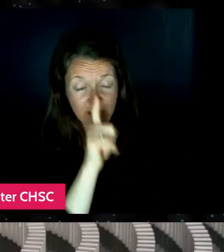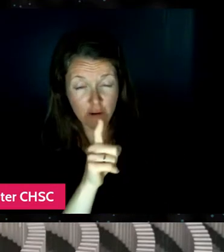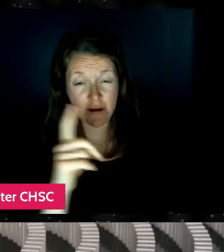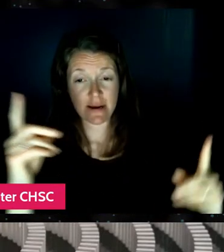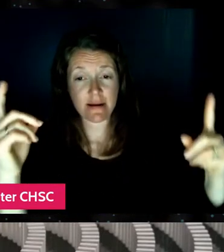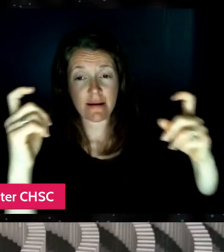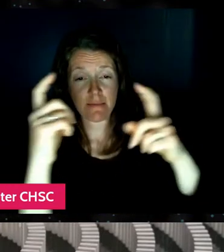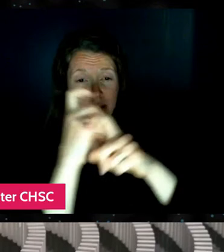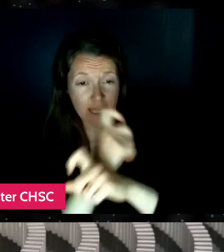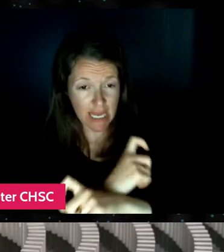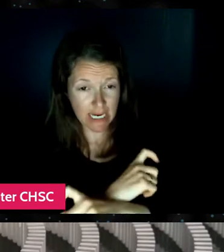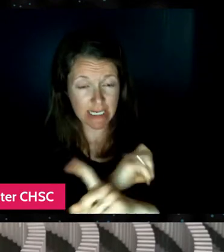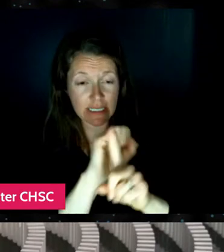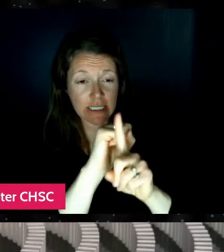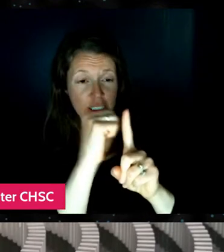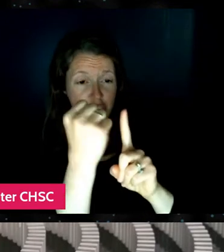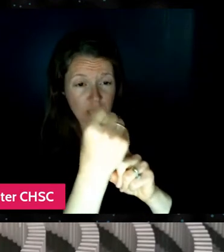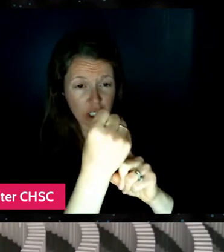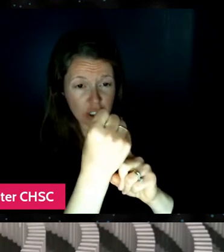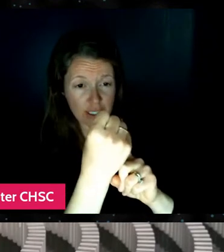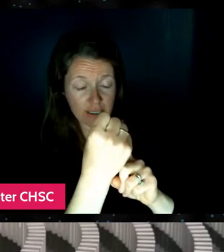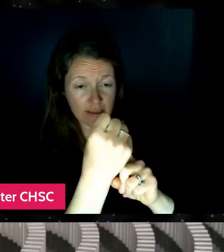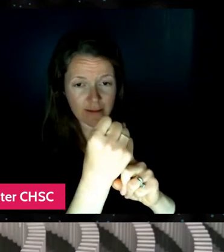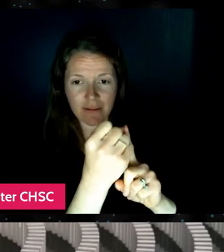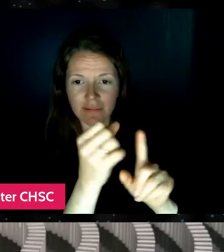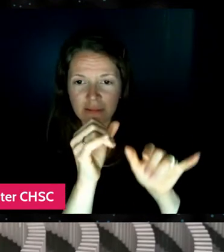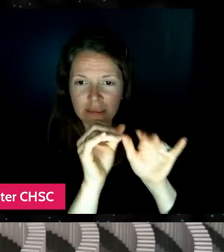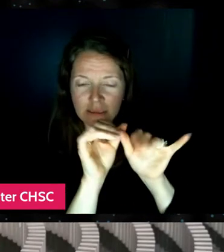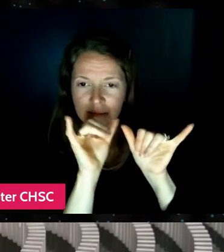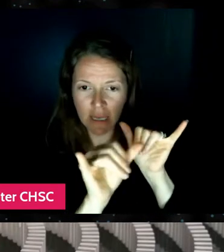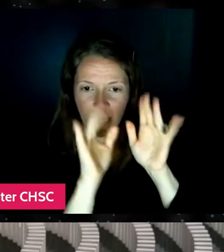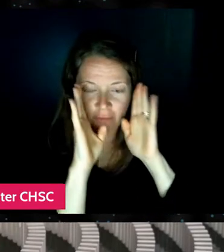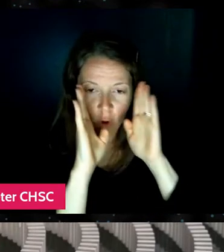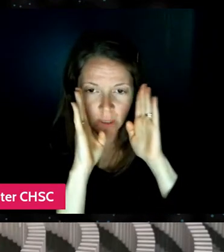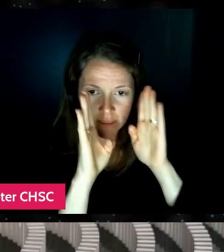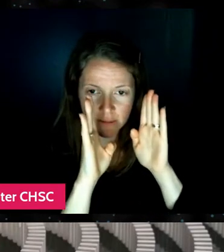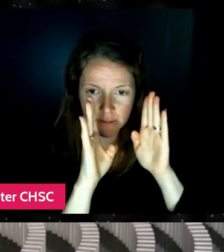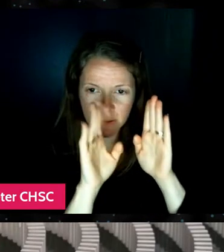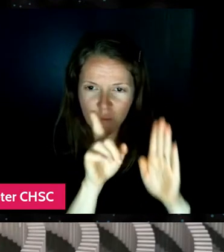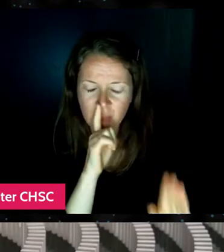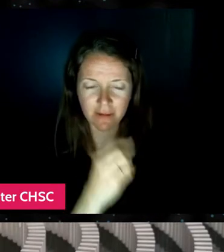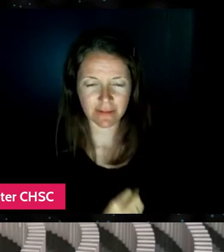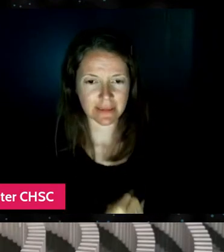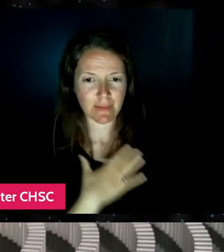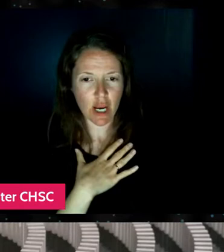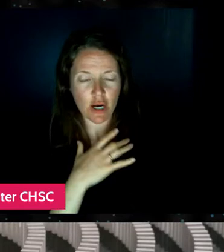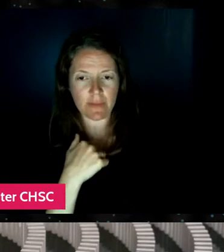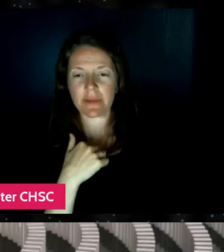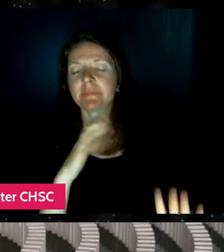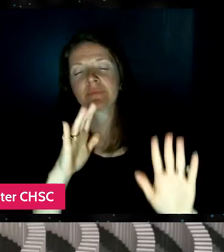and keep a focus. And it was really inspiring. Like, for example, if you think, you know,